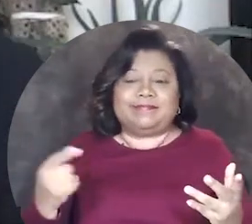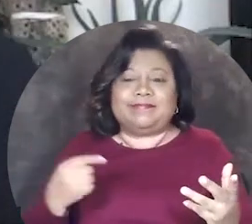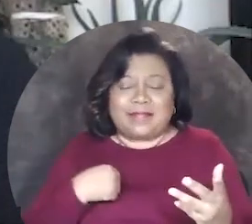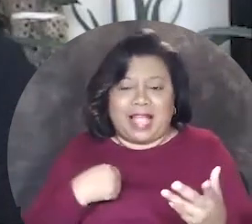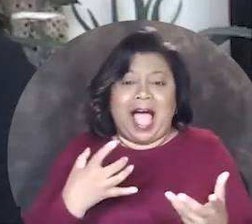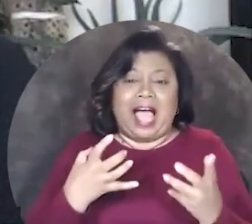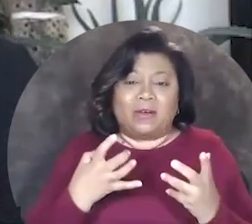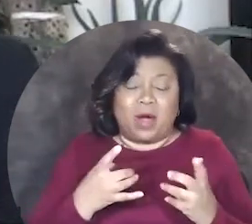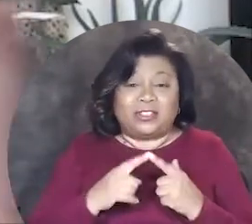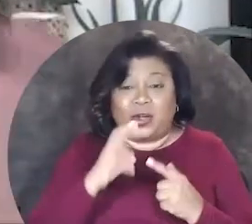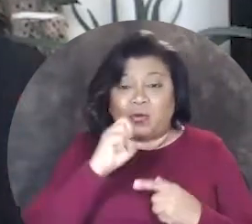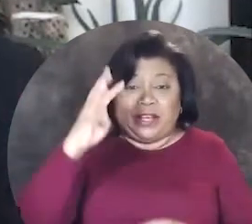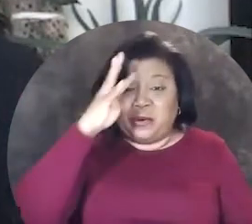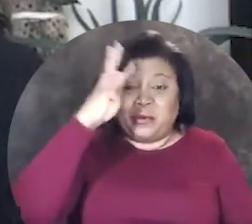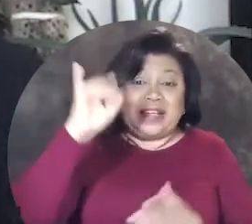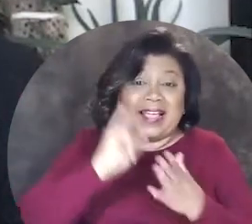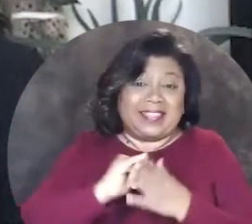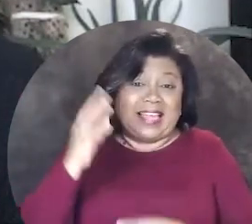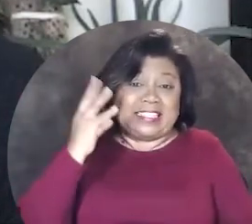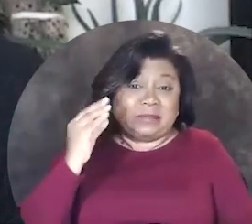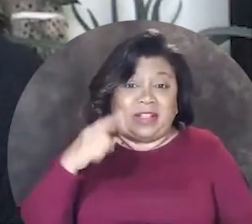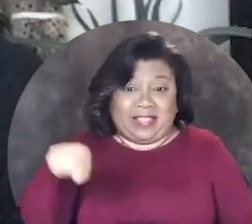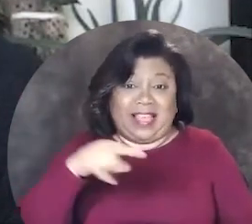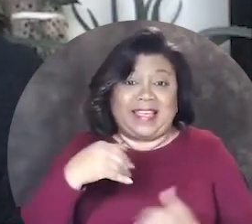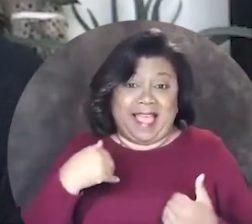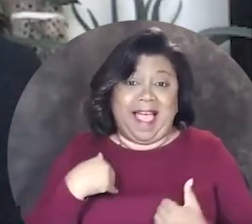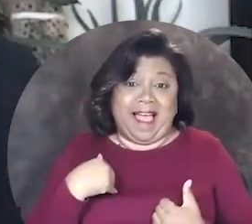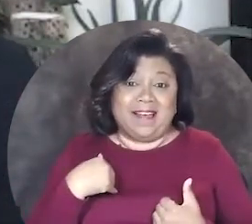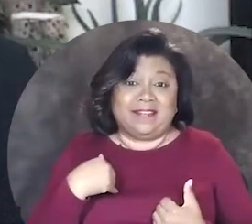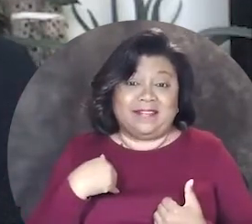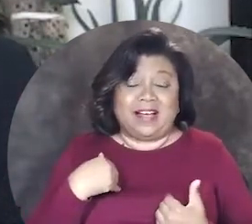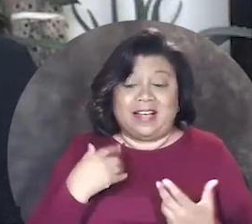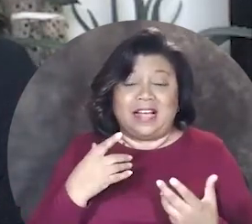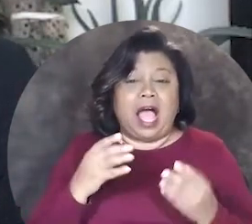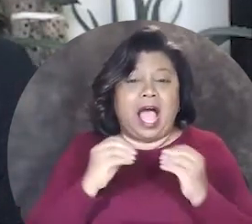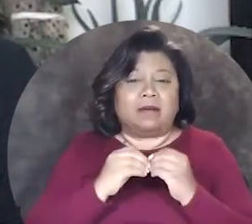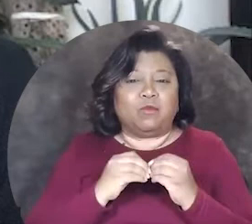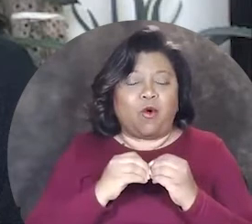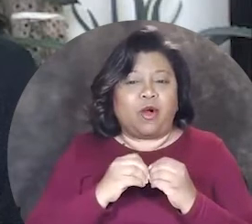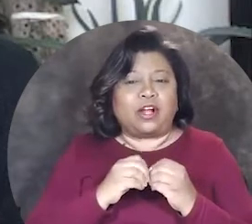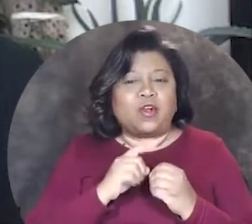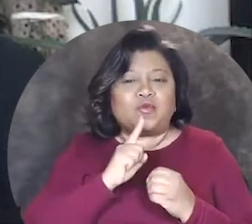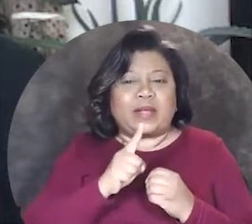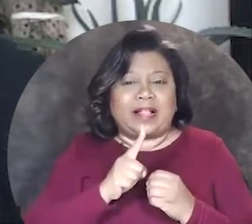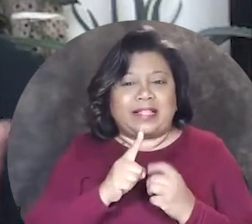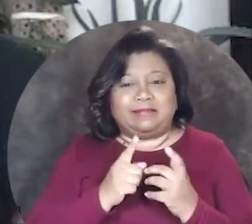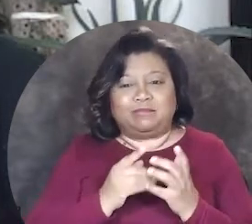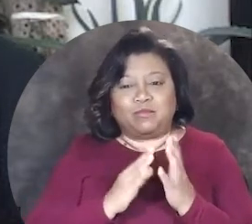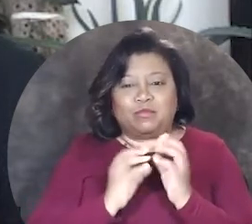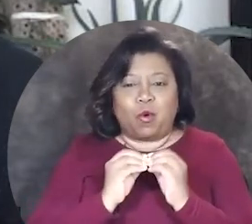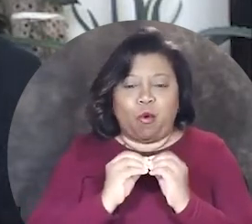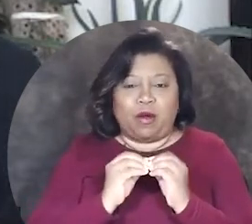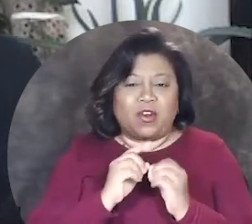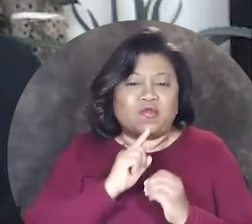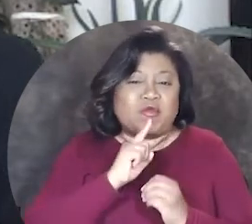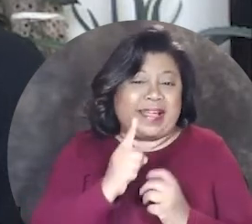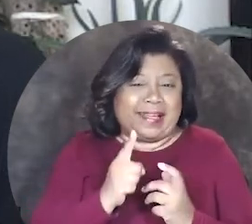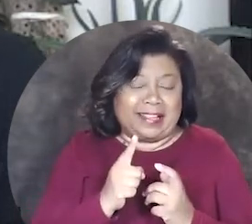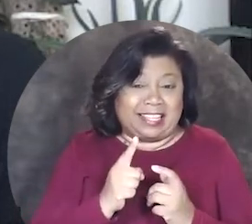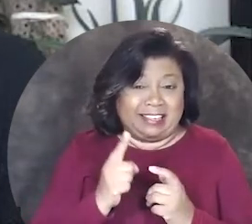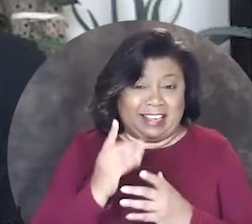I want to recreate that experience so that they have a more legitimate or a more realistic